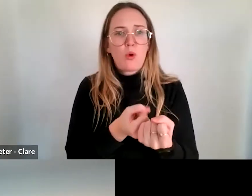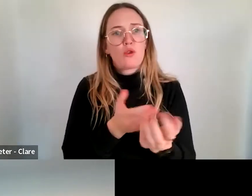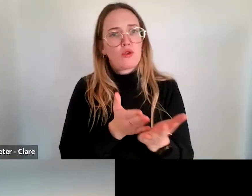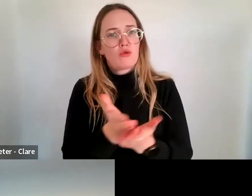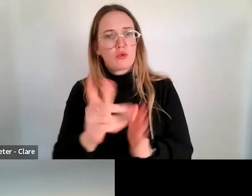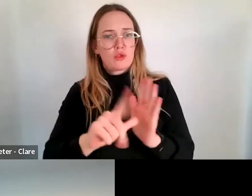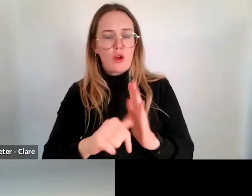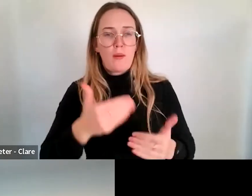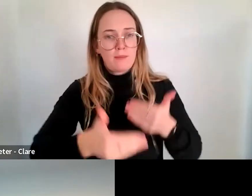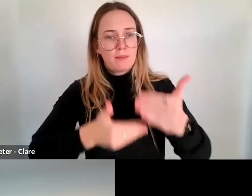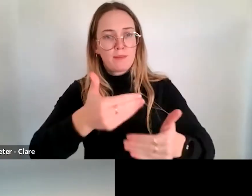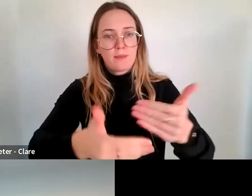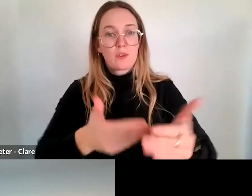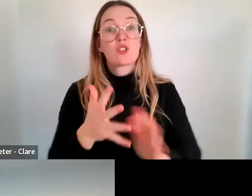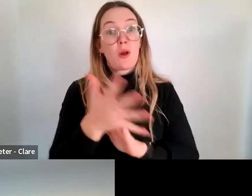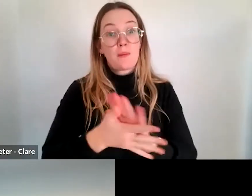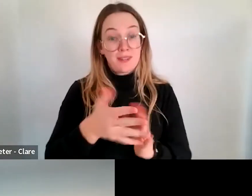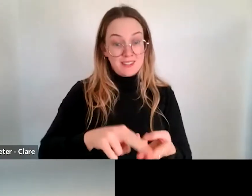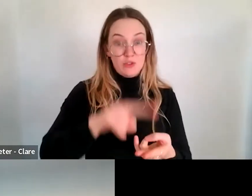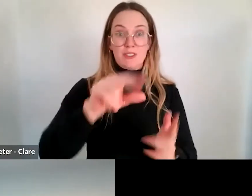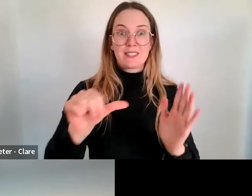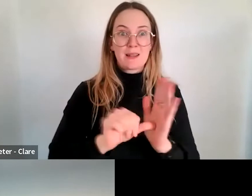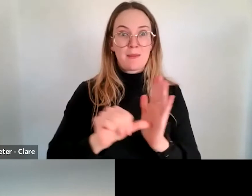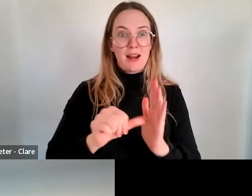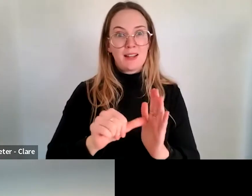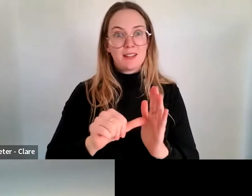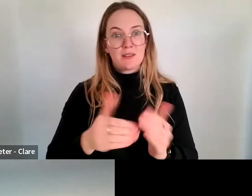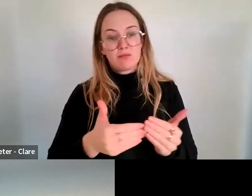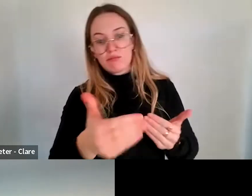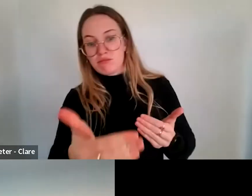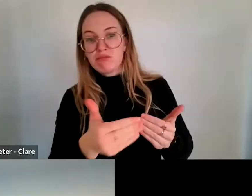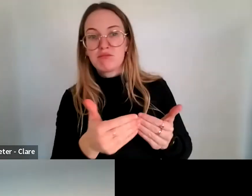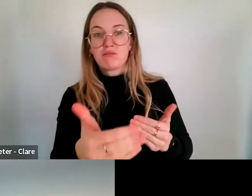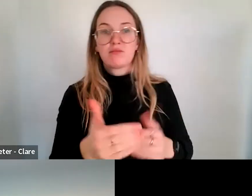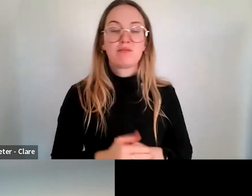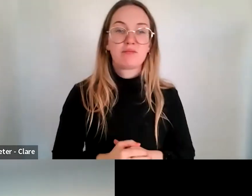that increased limit, you know, really, we hope, can facilitate that type of